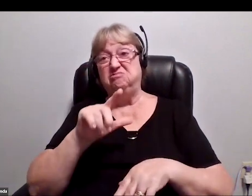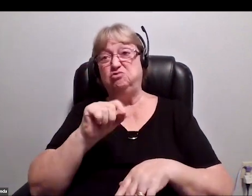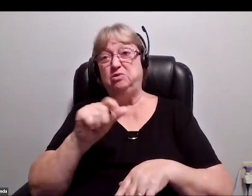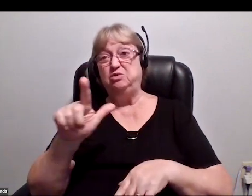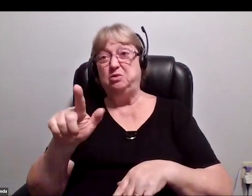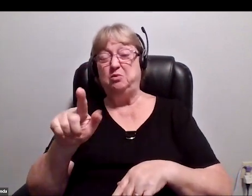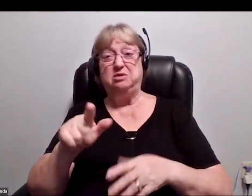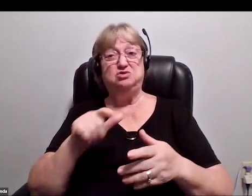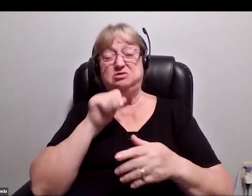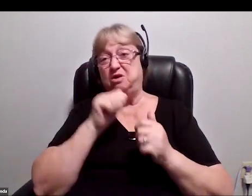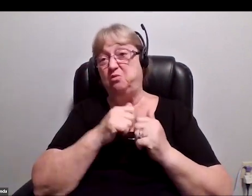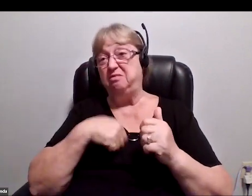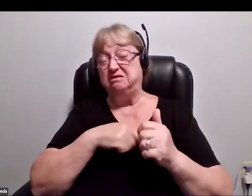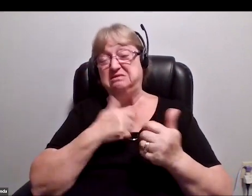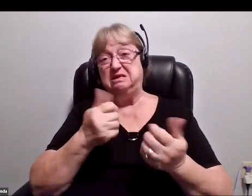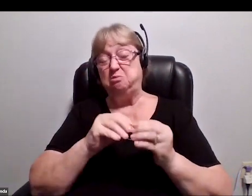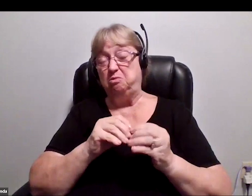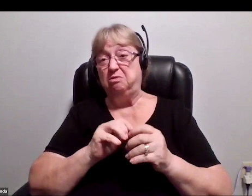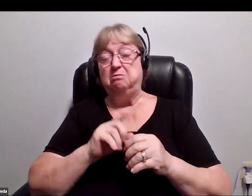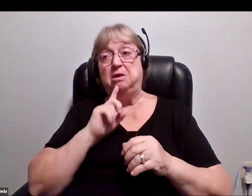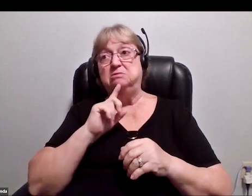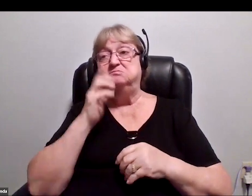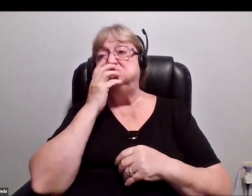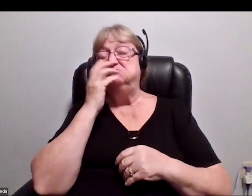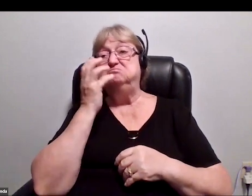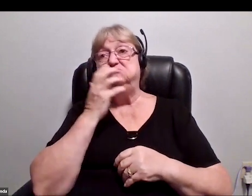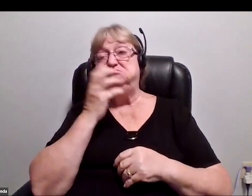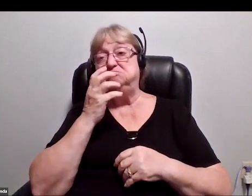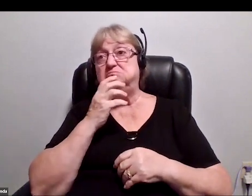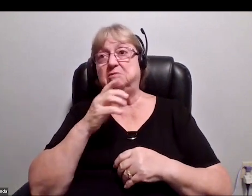He's no longer with us, but he was an amazing daredevil and adventurer.